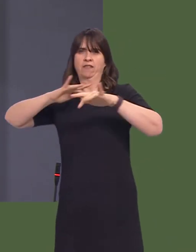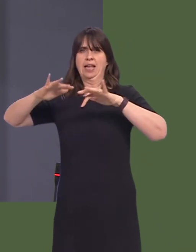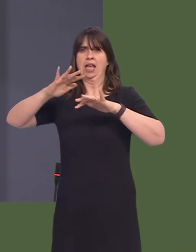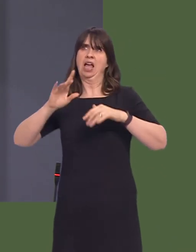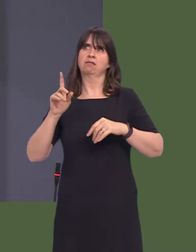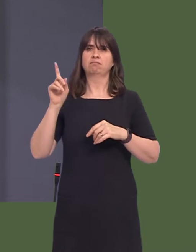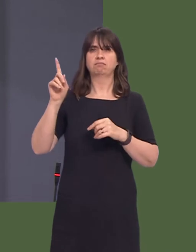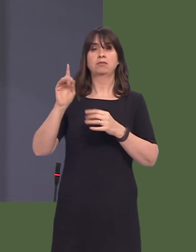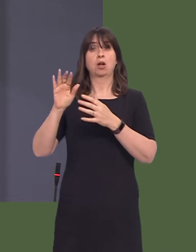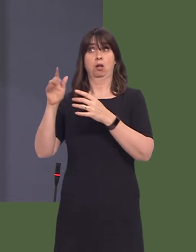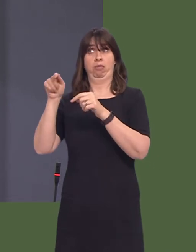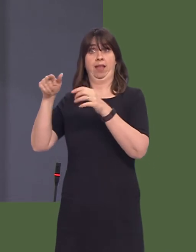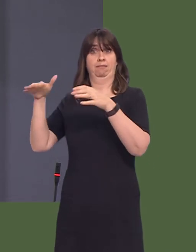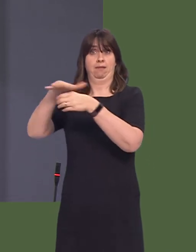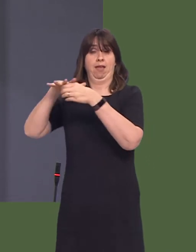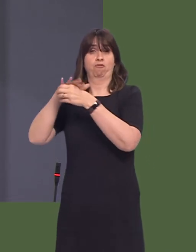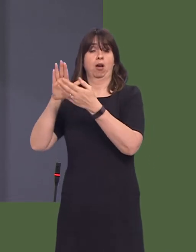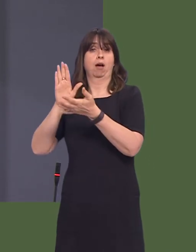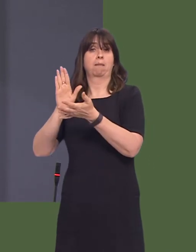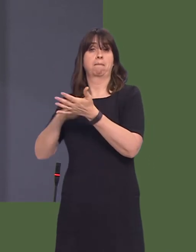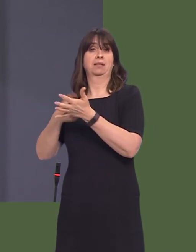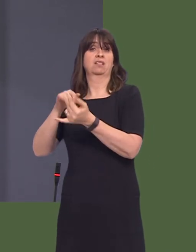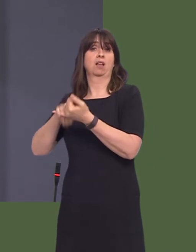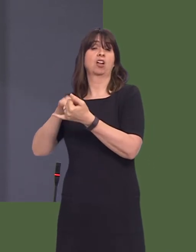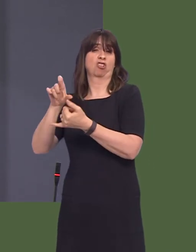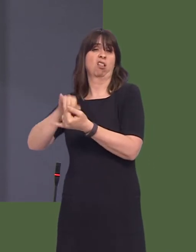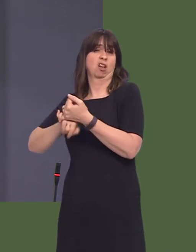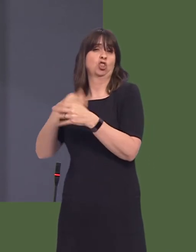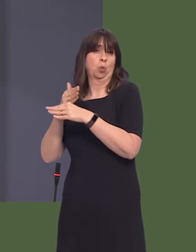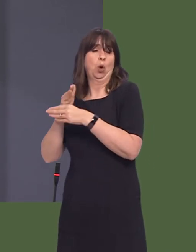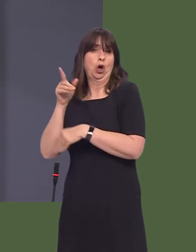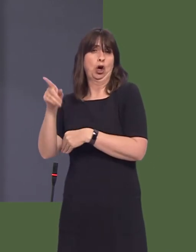that Mr Sargeant and certain other Ministers were subject to persistent personal undermining'.